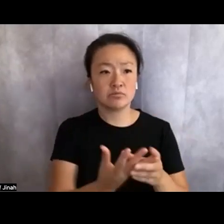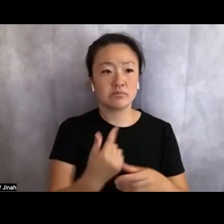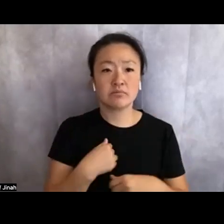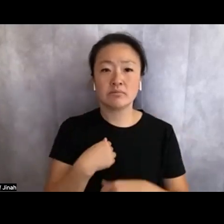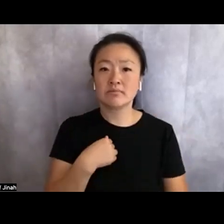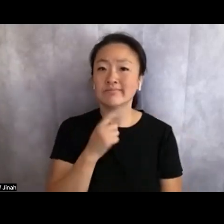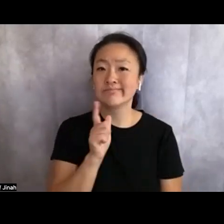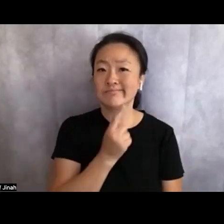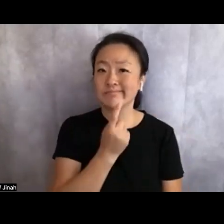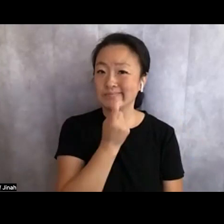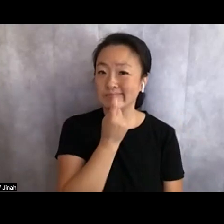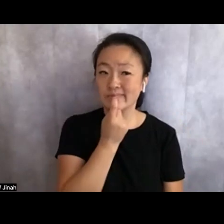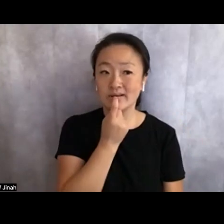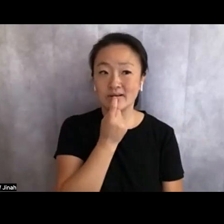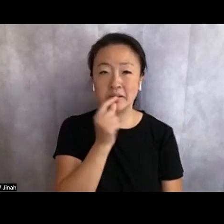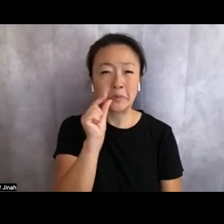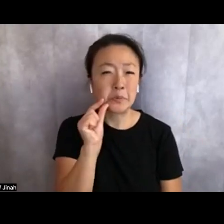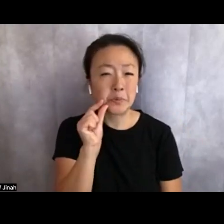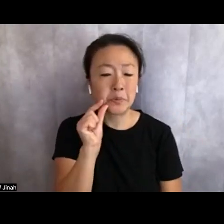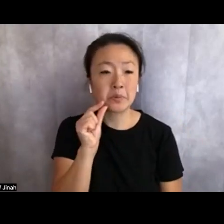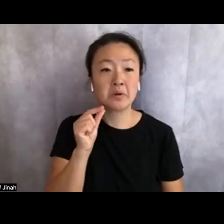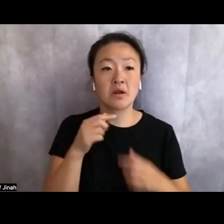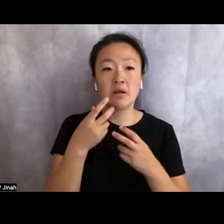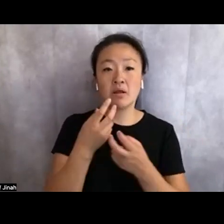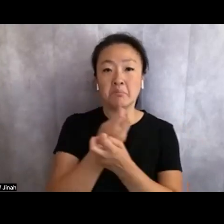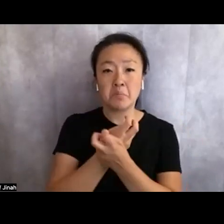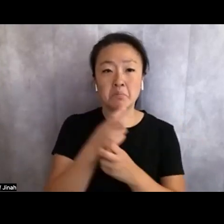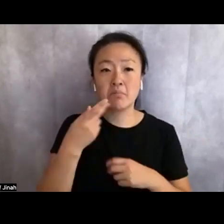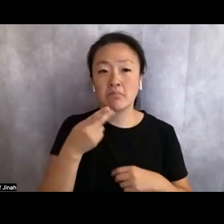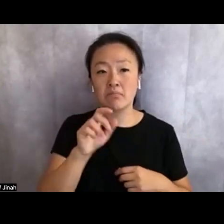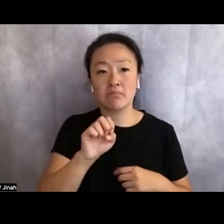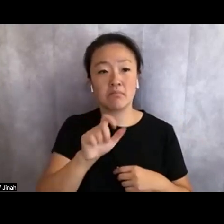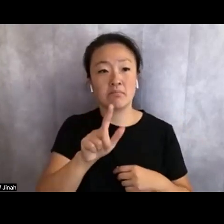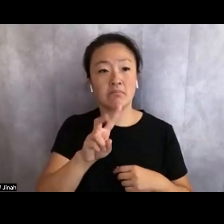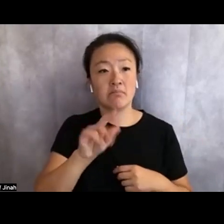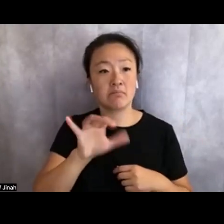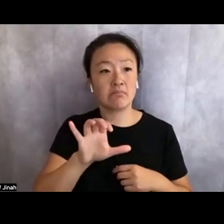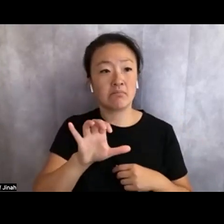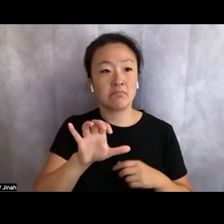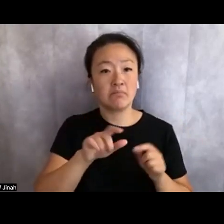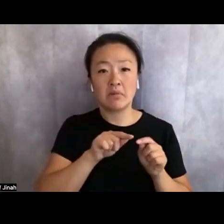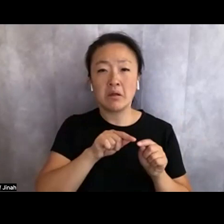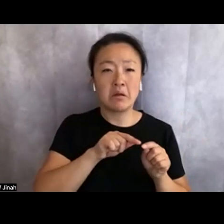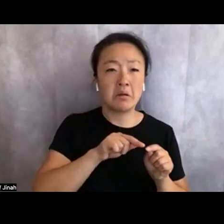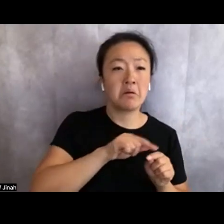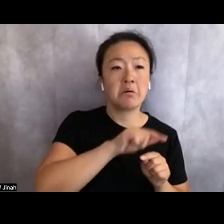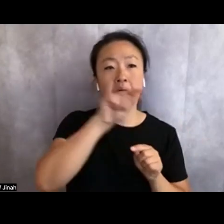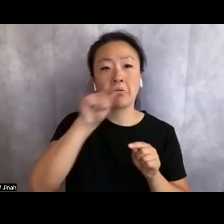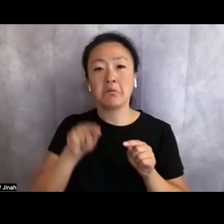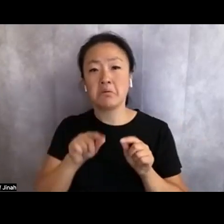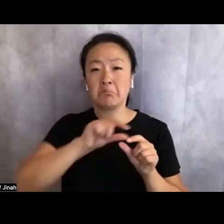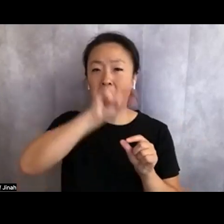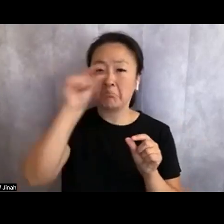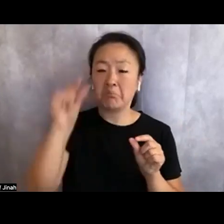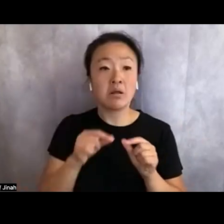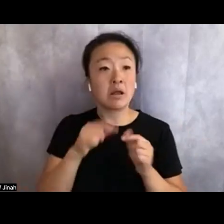a wavy millimeter. My pelvic bone, an avenue in u-turn. Archaeologists might find a body like